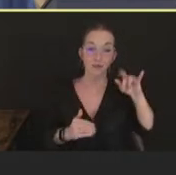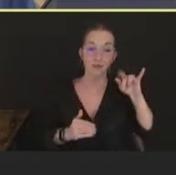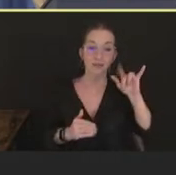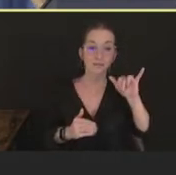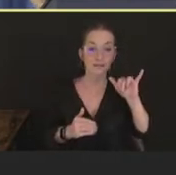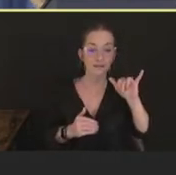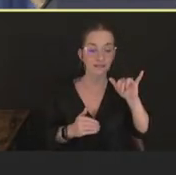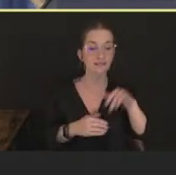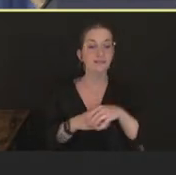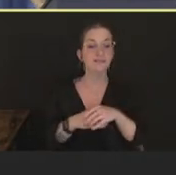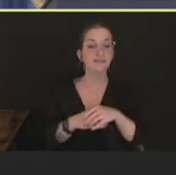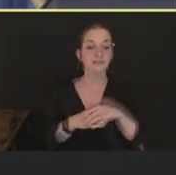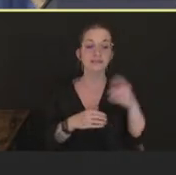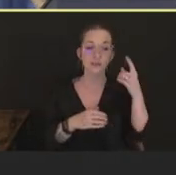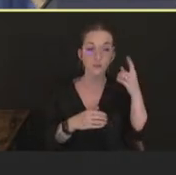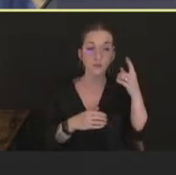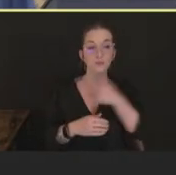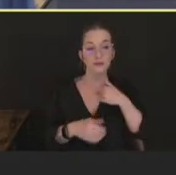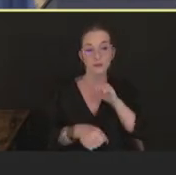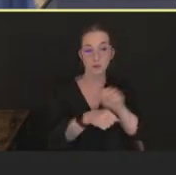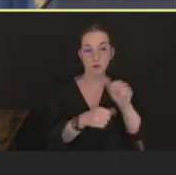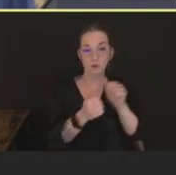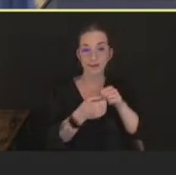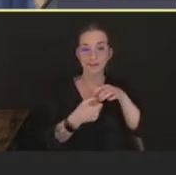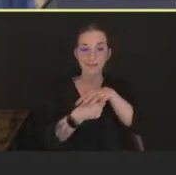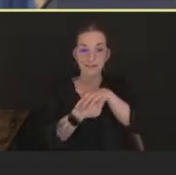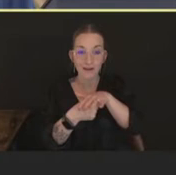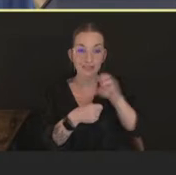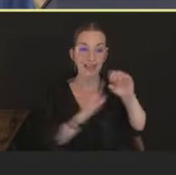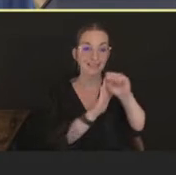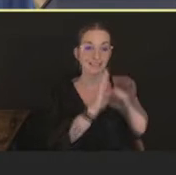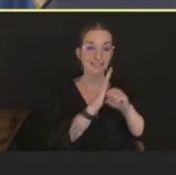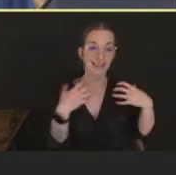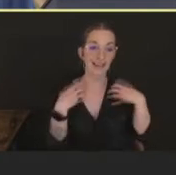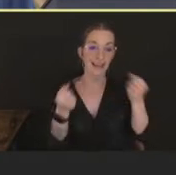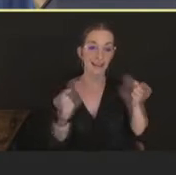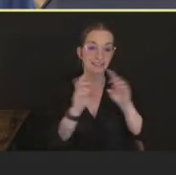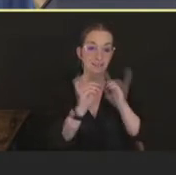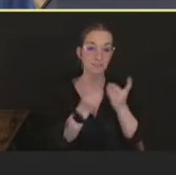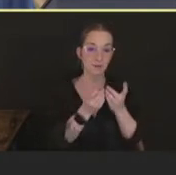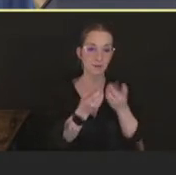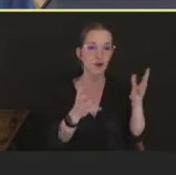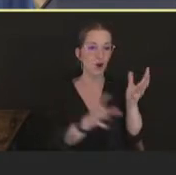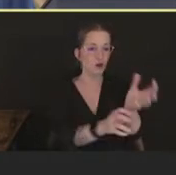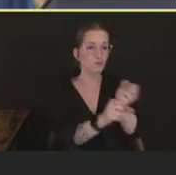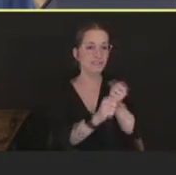and the state health departments. So we've already received applications for those smaller events